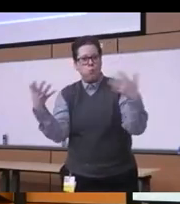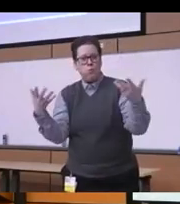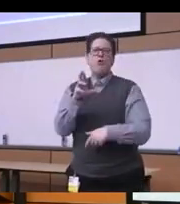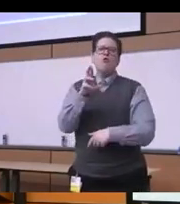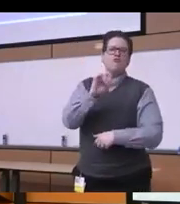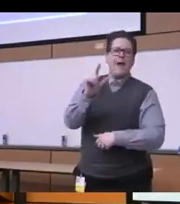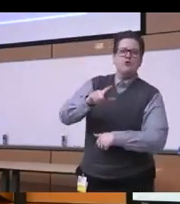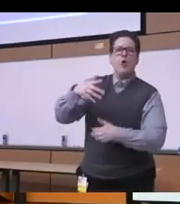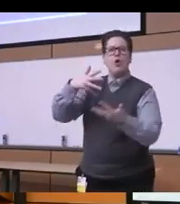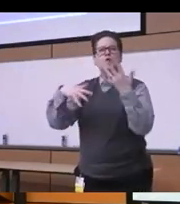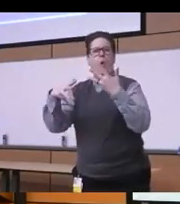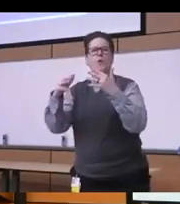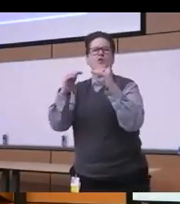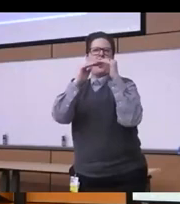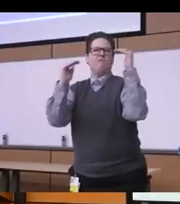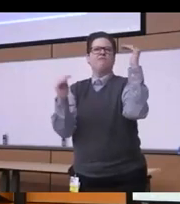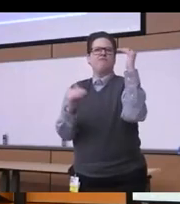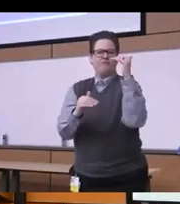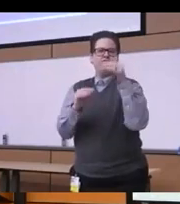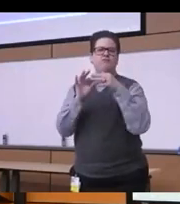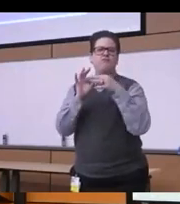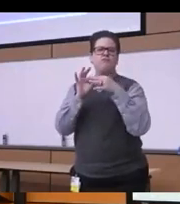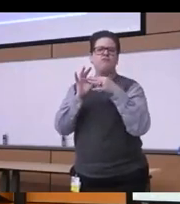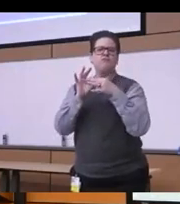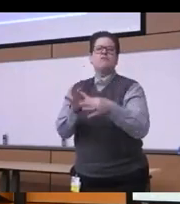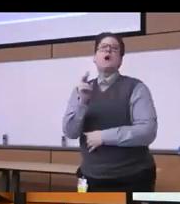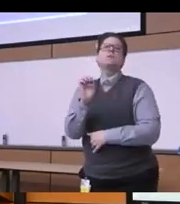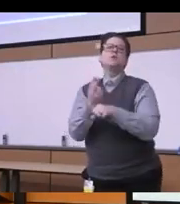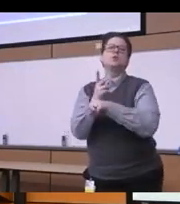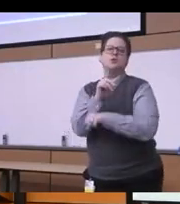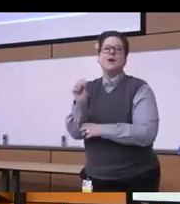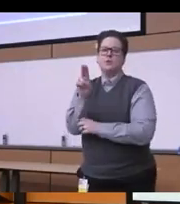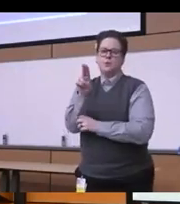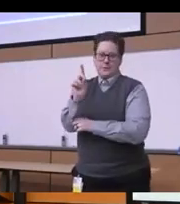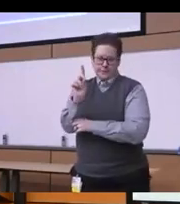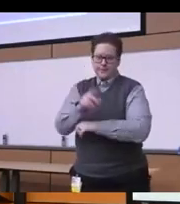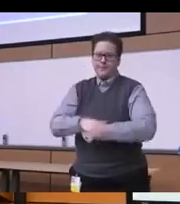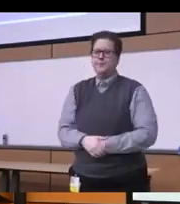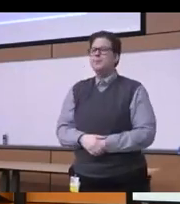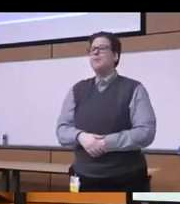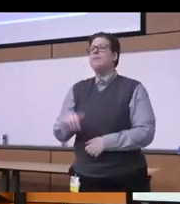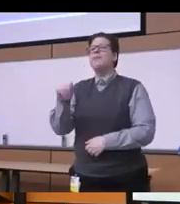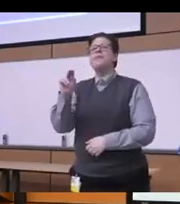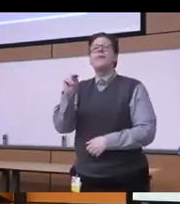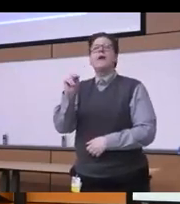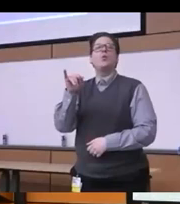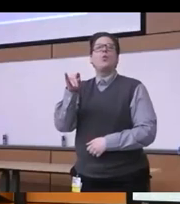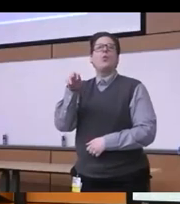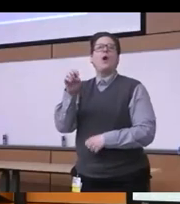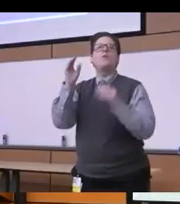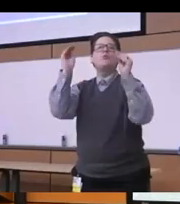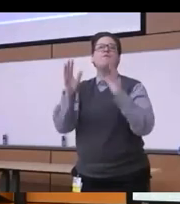social inequities in substance use disorders uh Antoine is a professor of Psychiatry and medicine